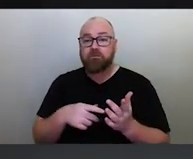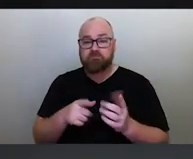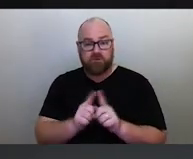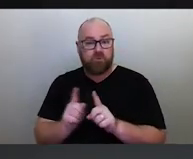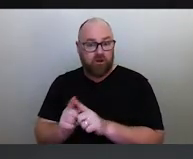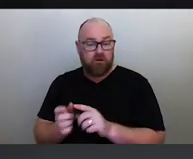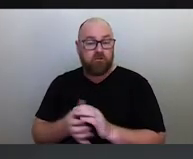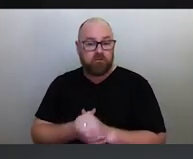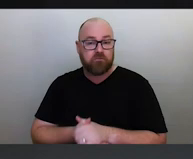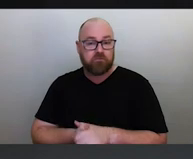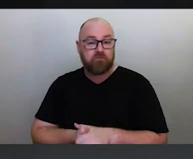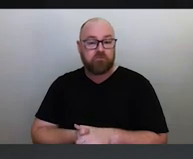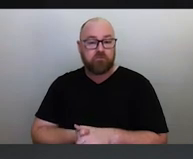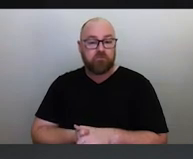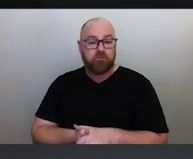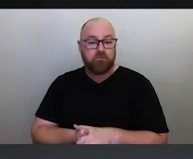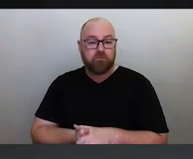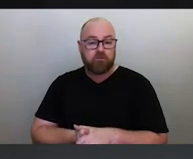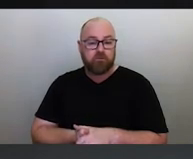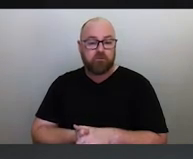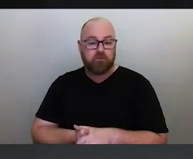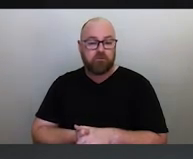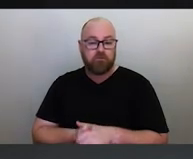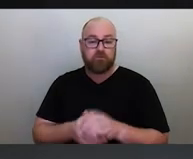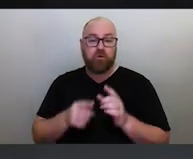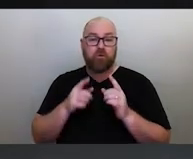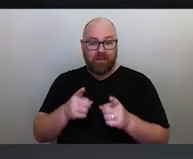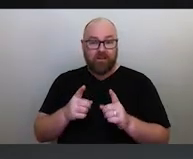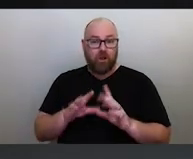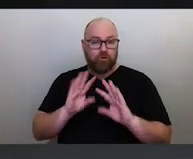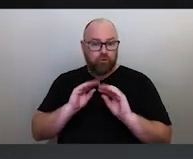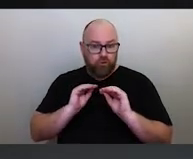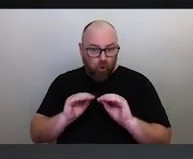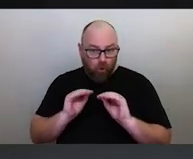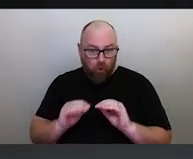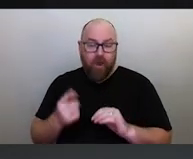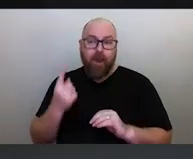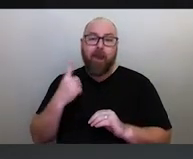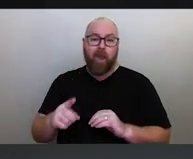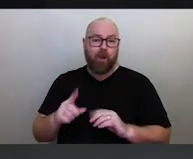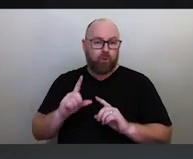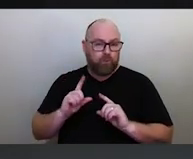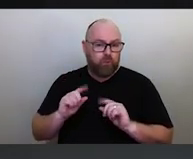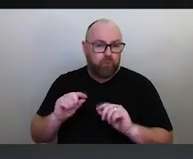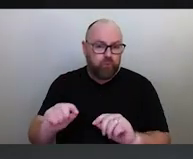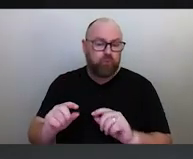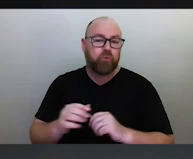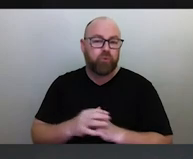So it's taught and it's practiced and it rolls over